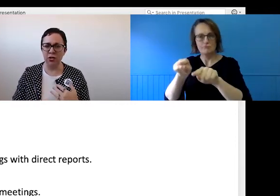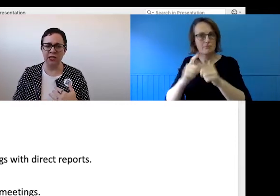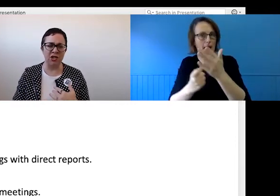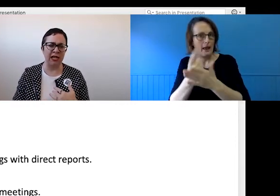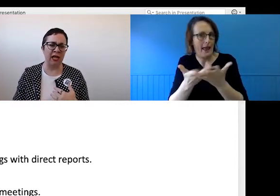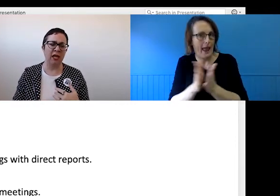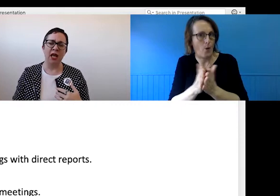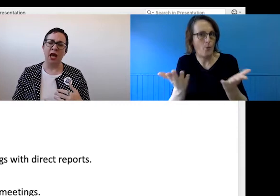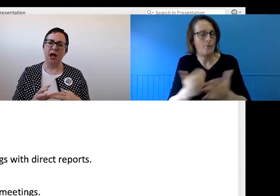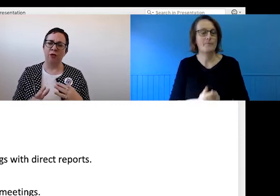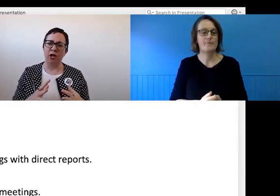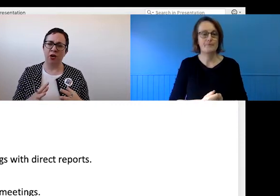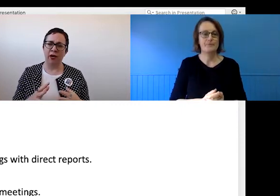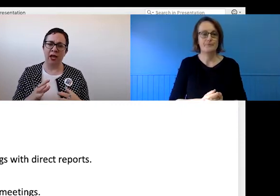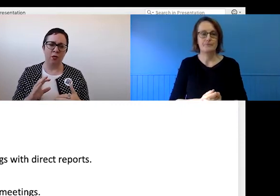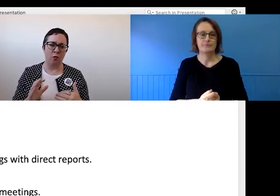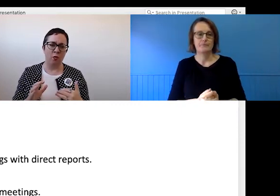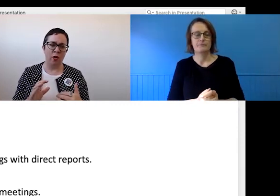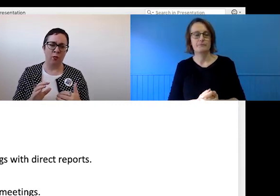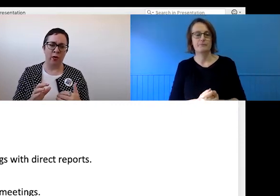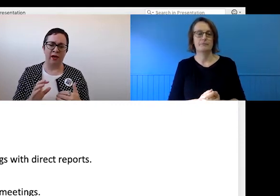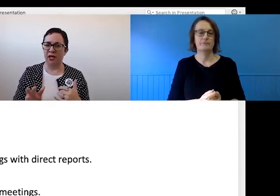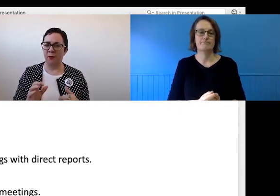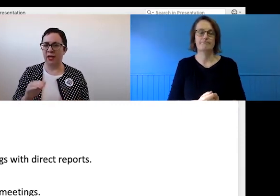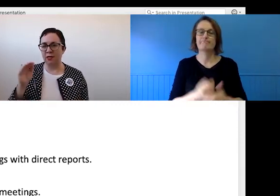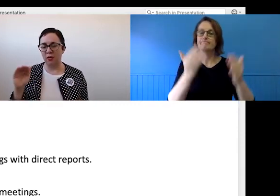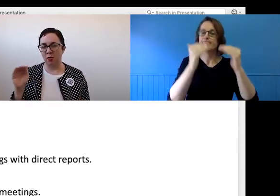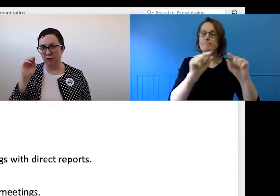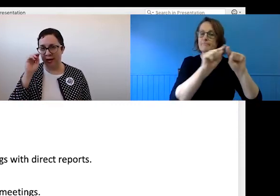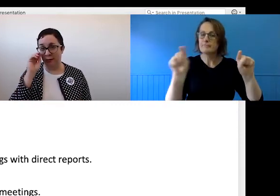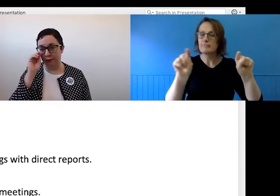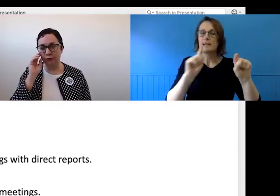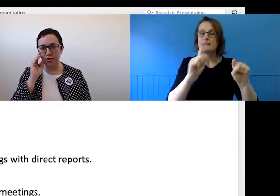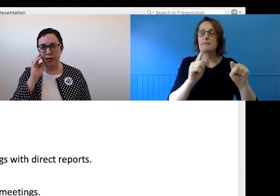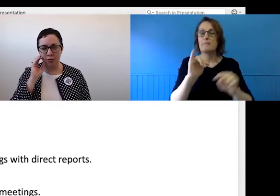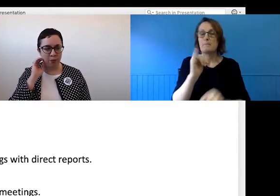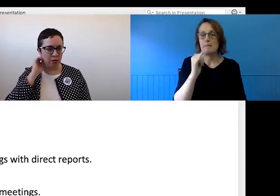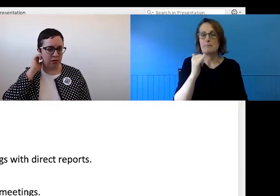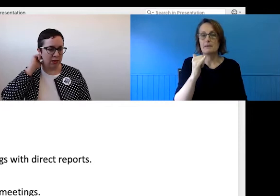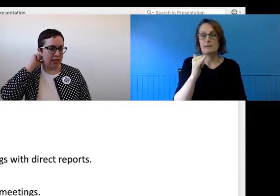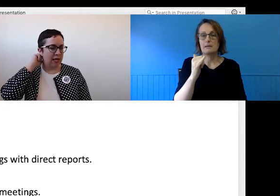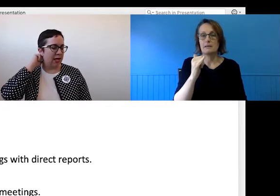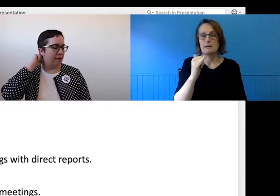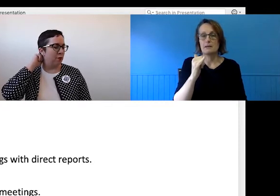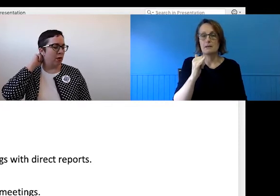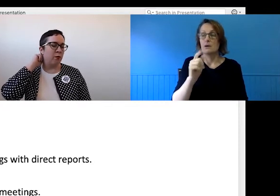So scheduling recurring one-on-one video meetings with all our direct reports.